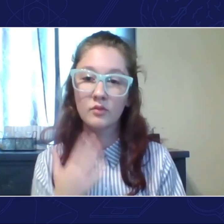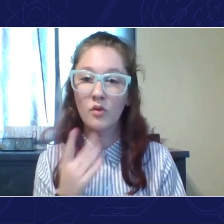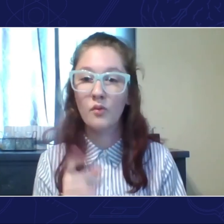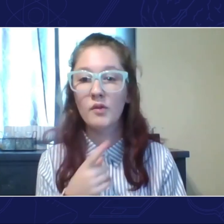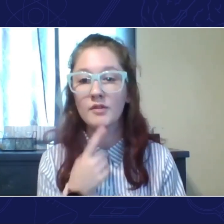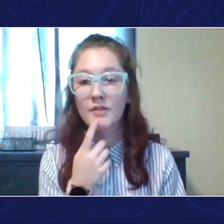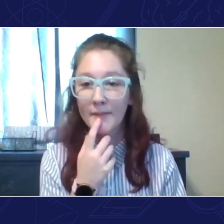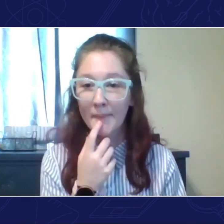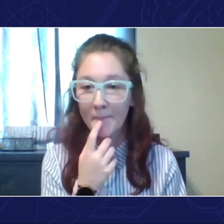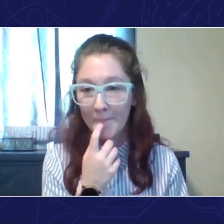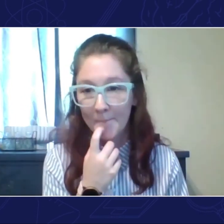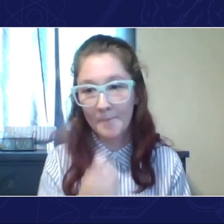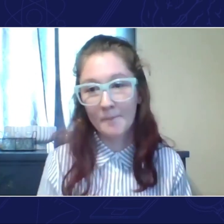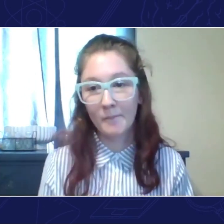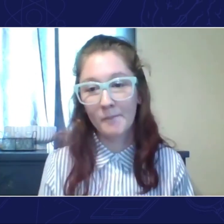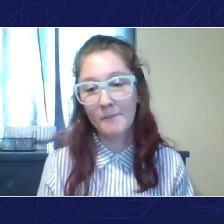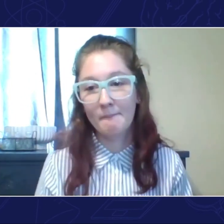[HAYLIE]: Good question.